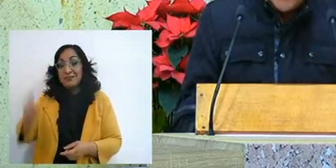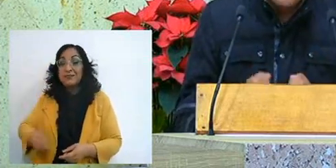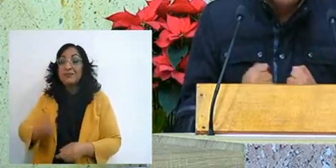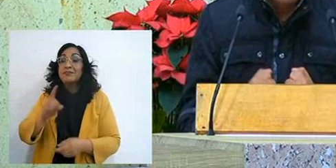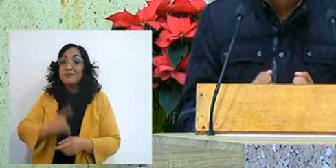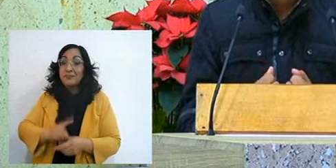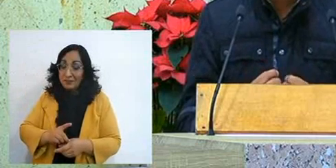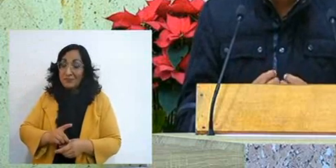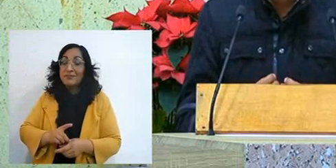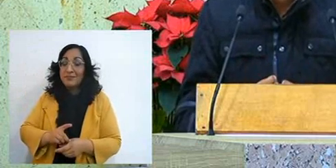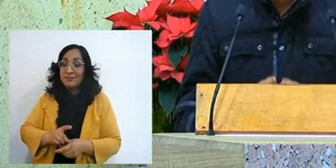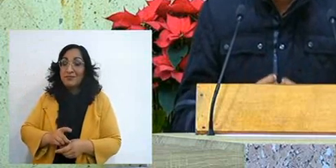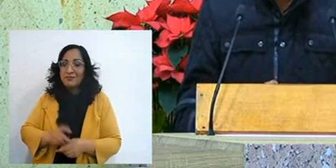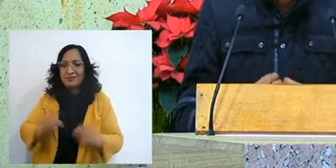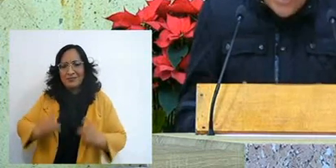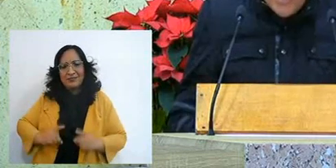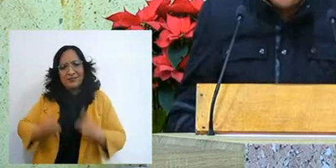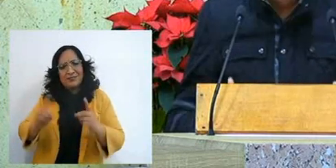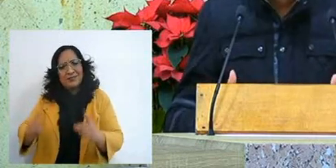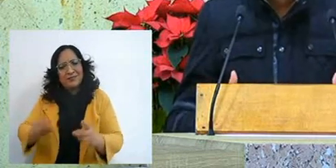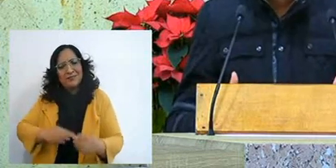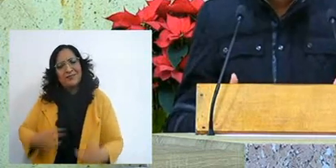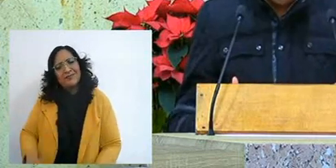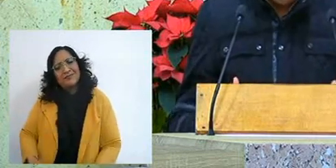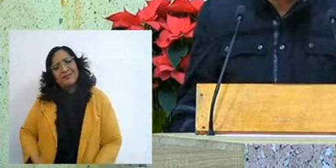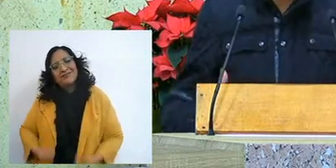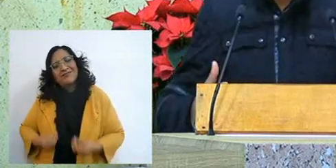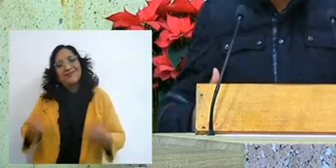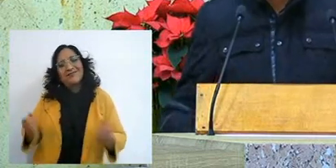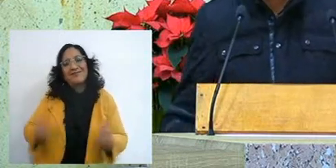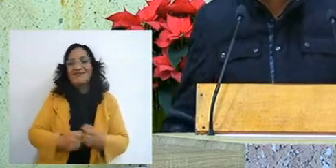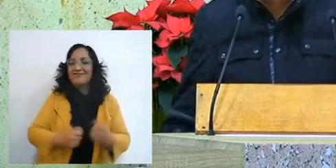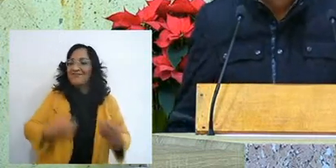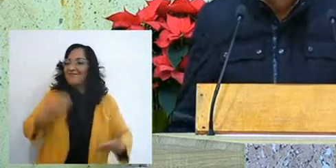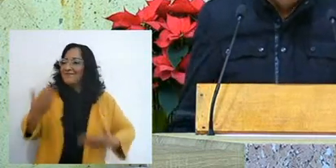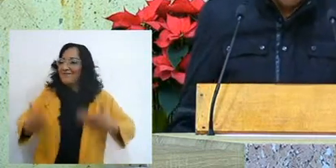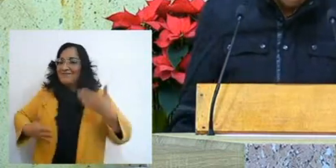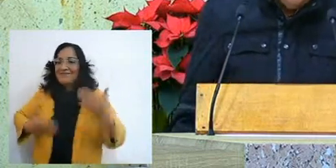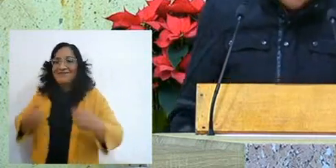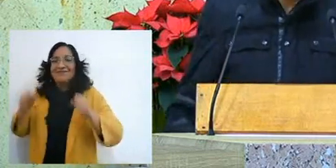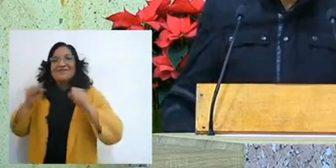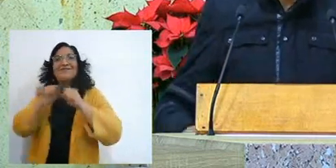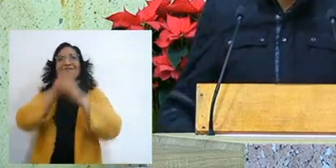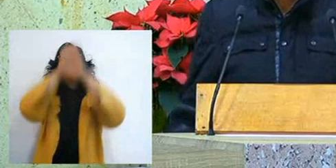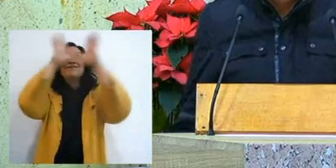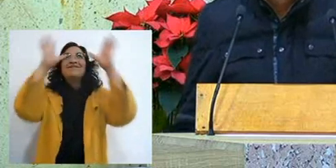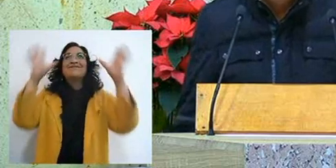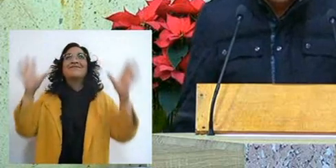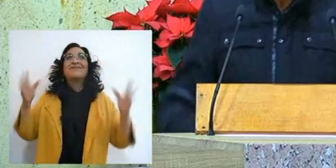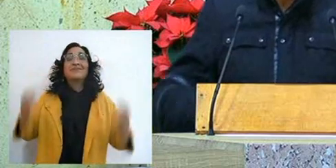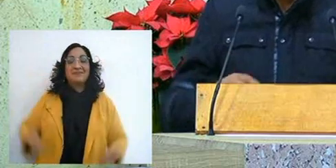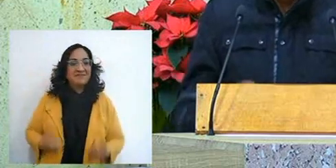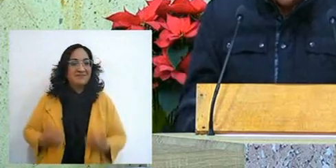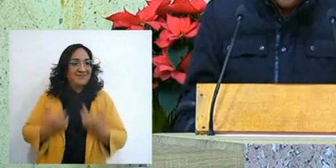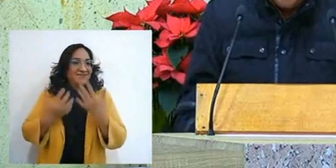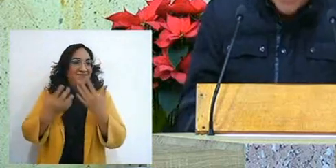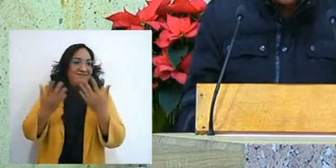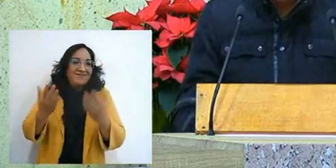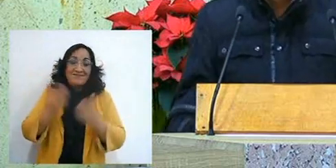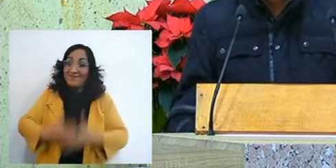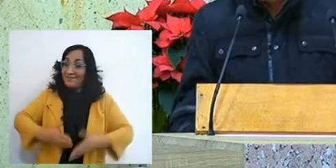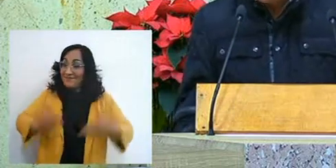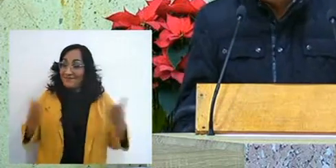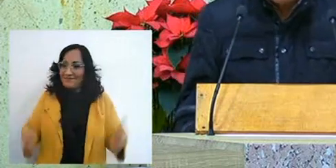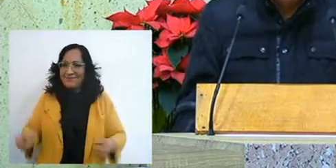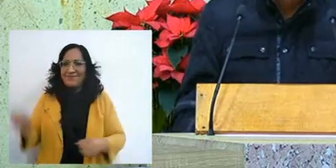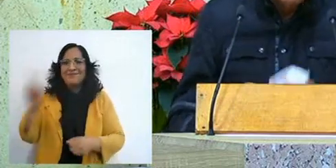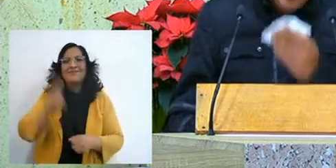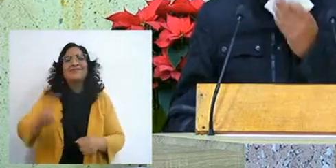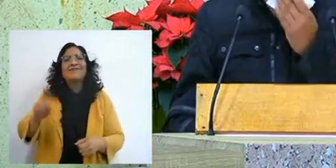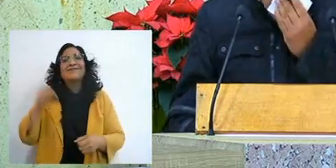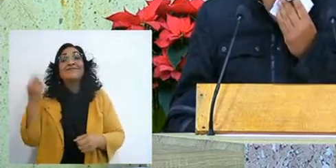and with that joy of waking up, that hope, he says oh Sunday is coming, I'm going to listen to the Word,